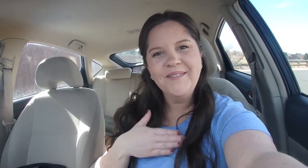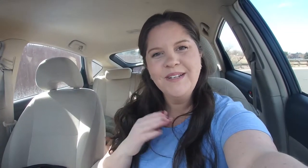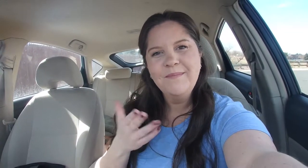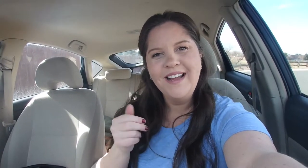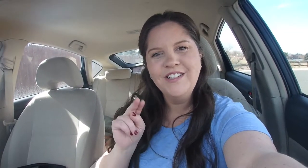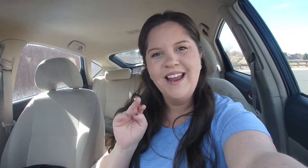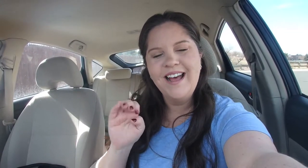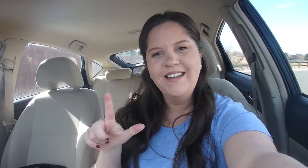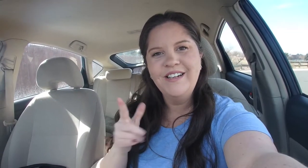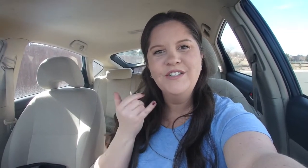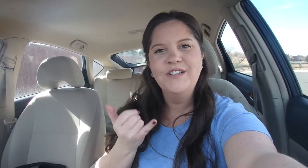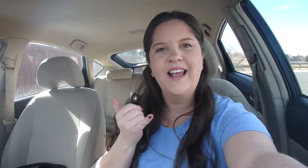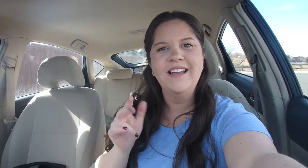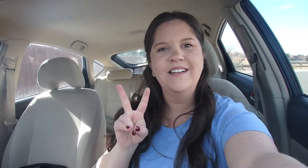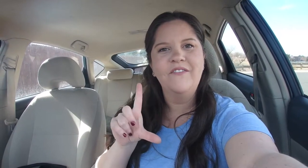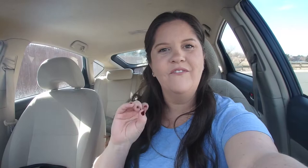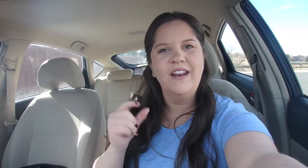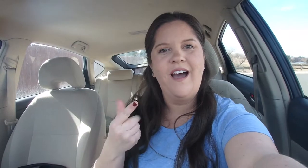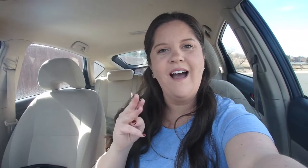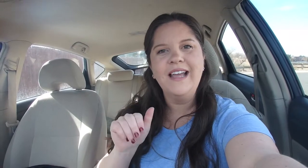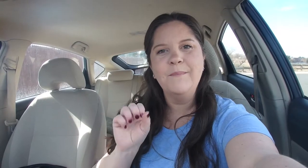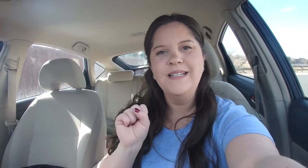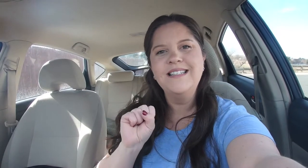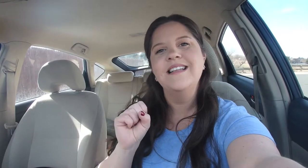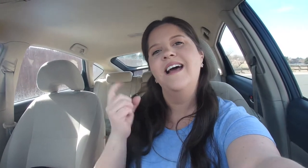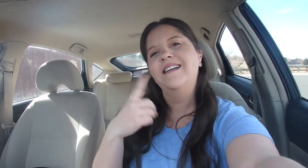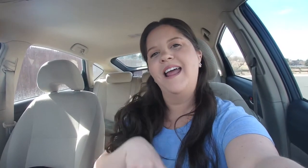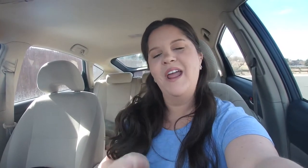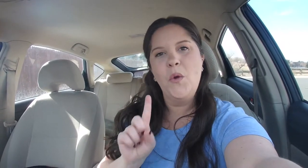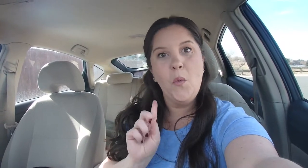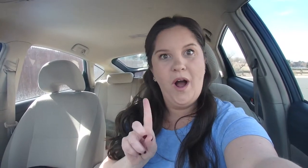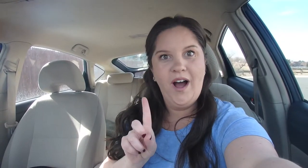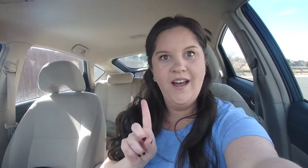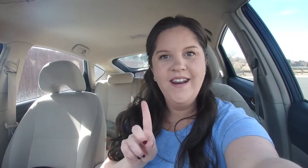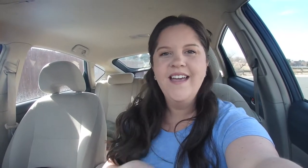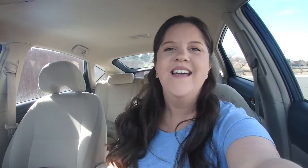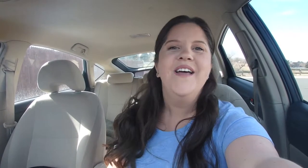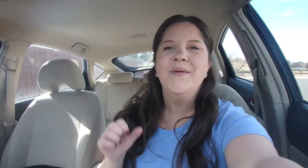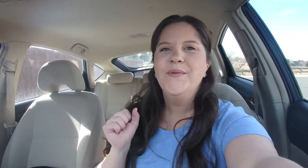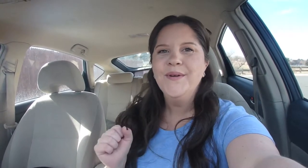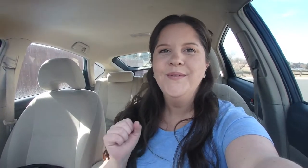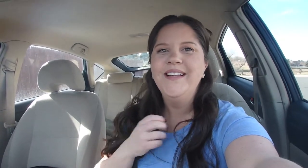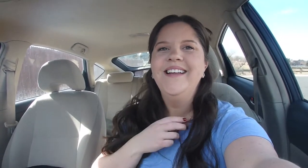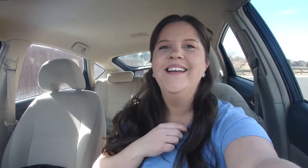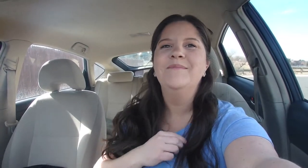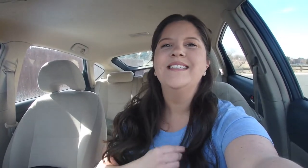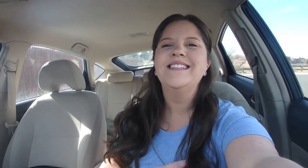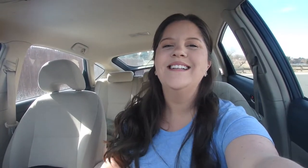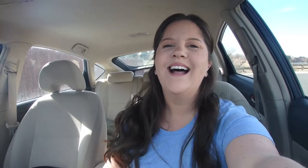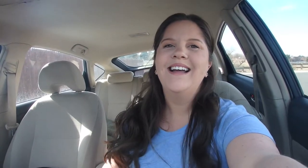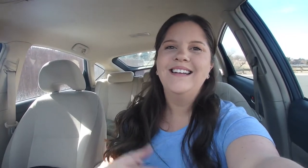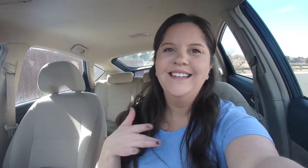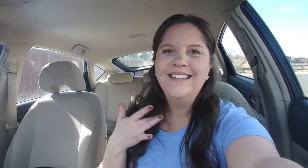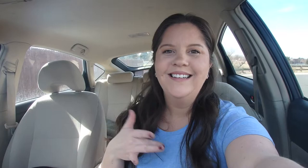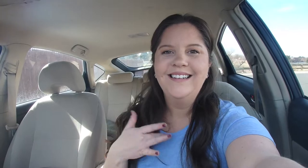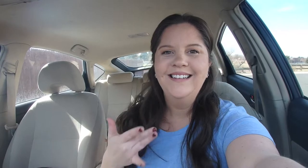Hi welcome to my channel today's vlogmas day one Woo! I'm excited